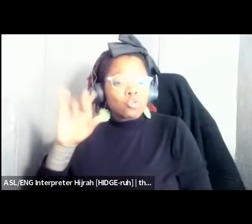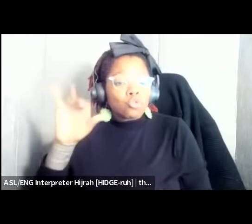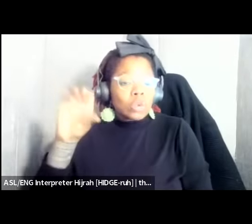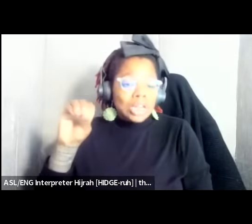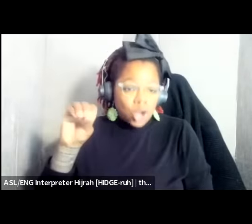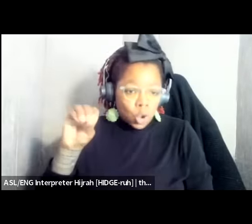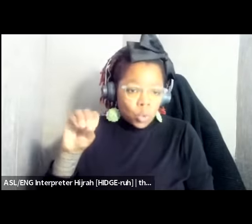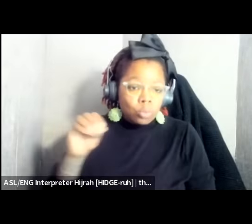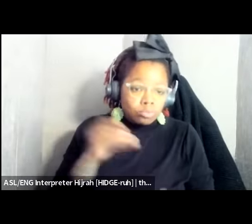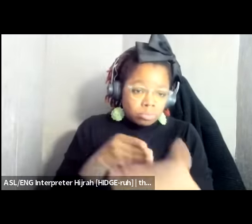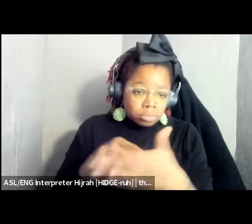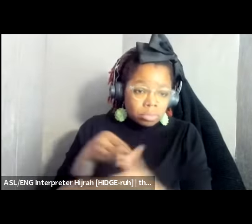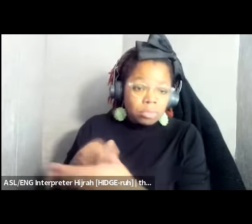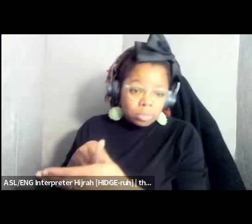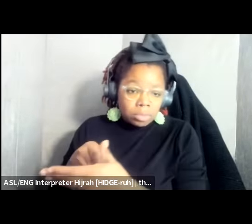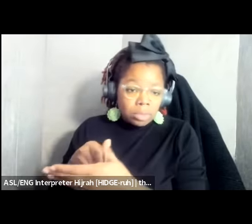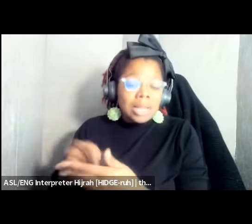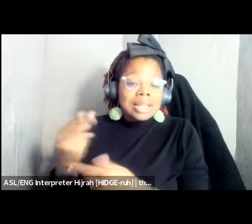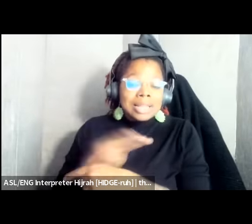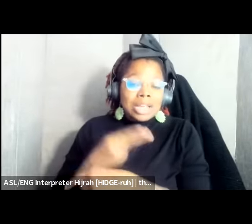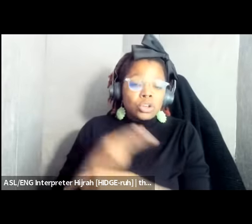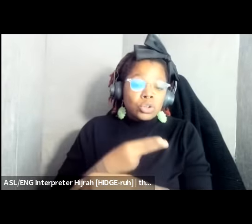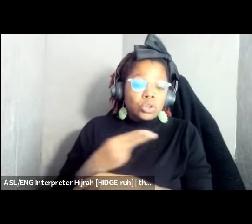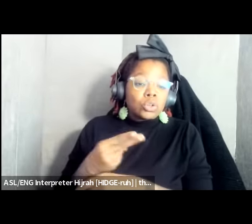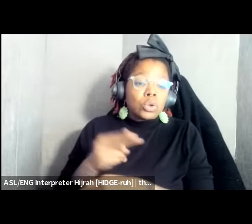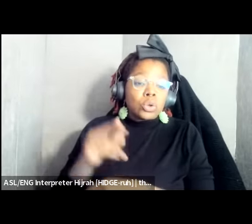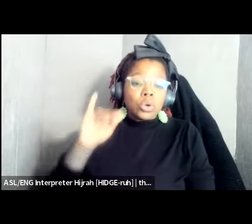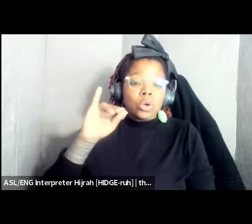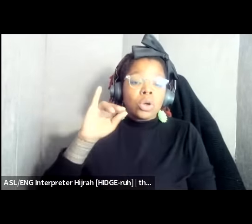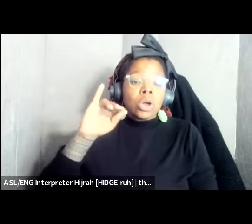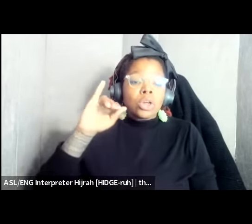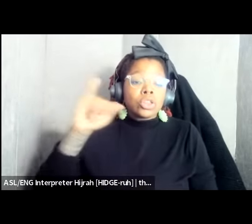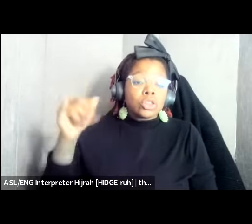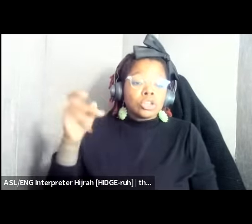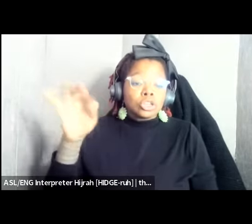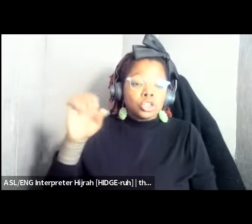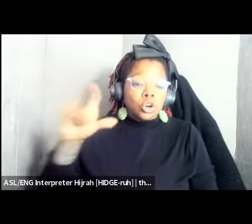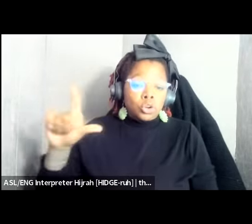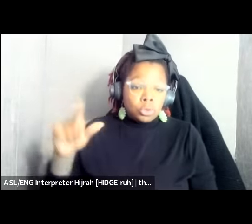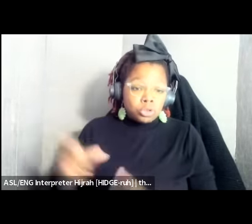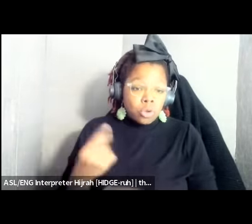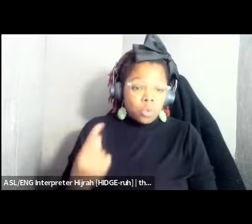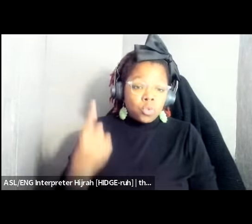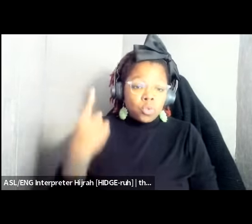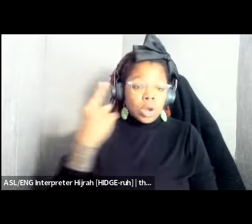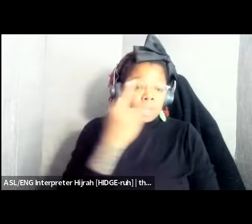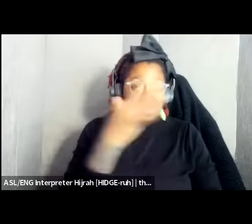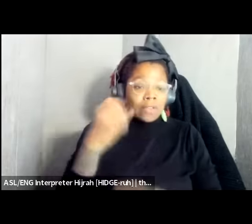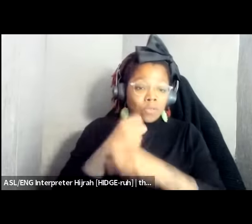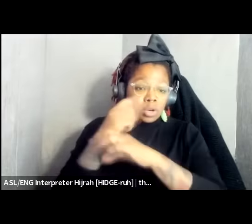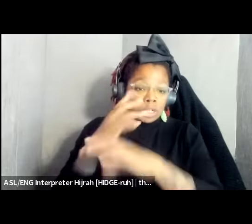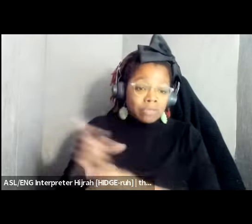they are using the journals of Torita uh one of the Force Defenders who was slain beautiful gender